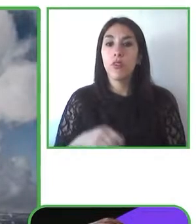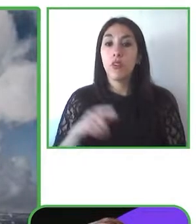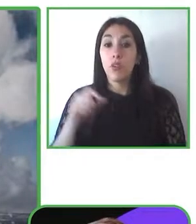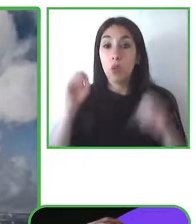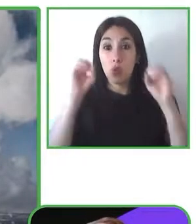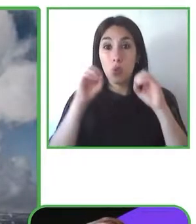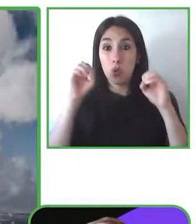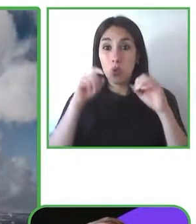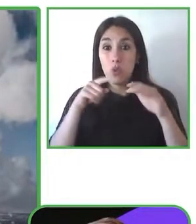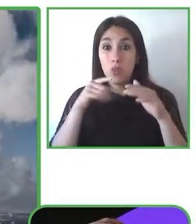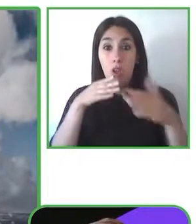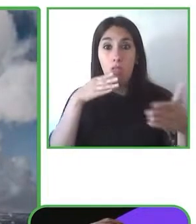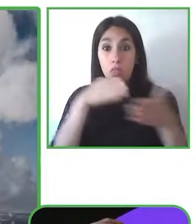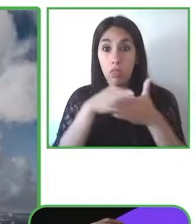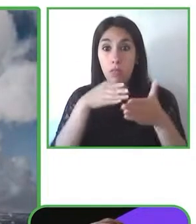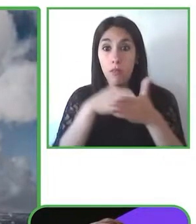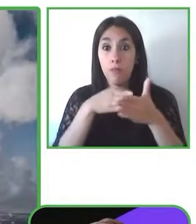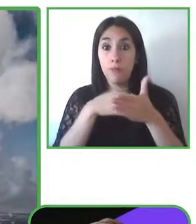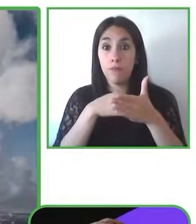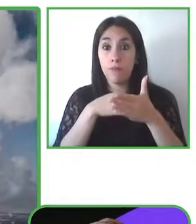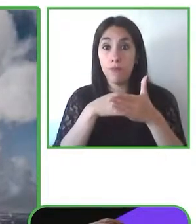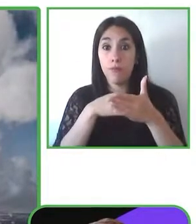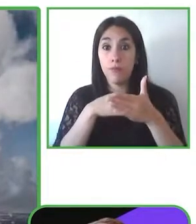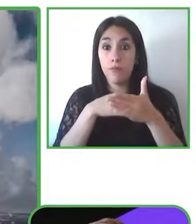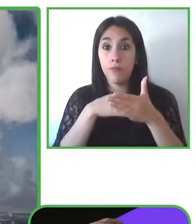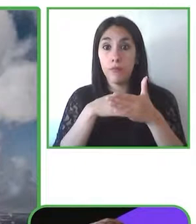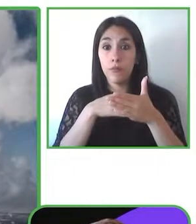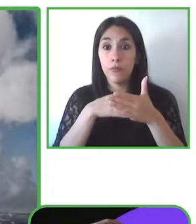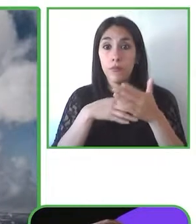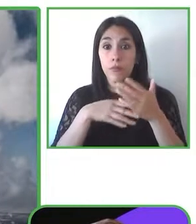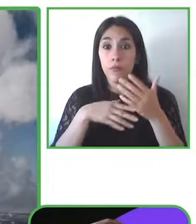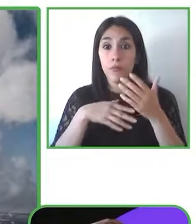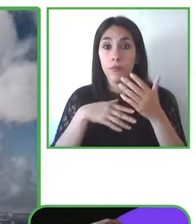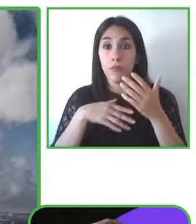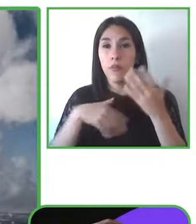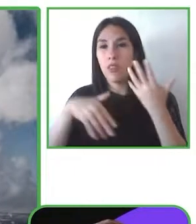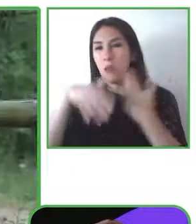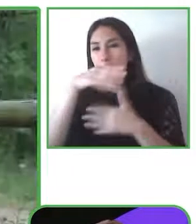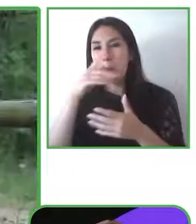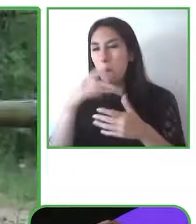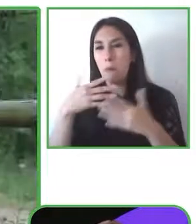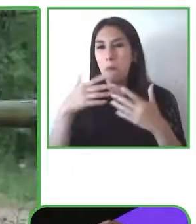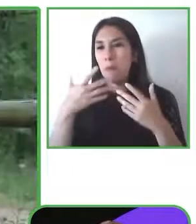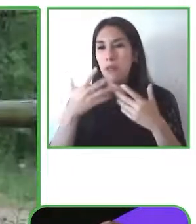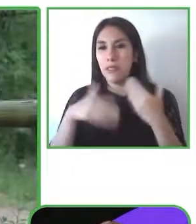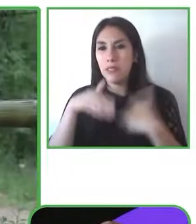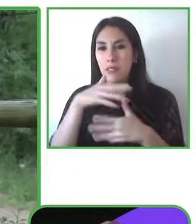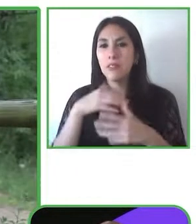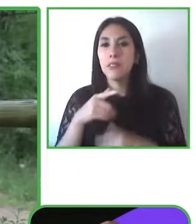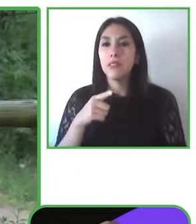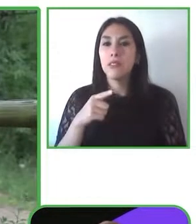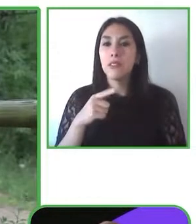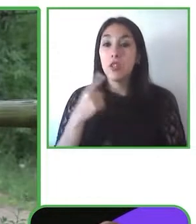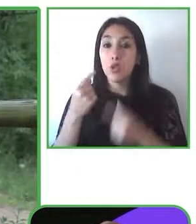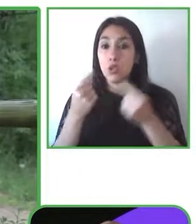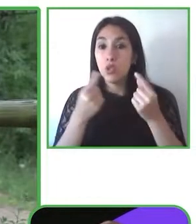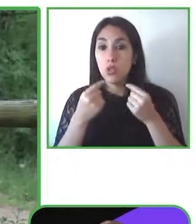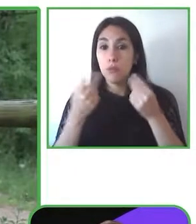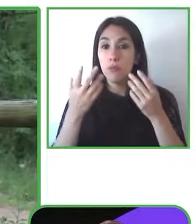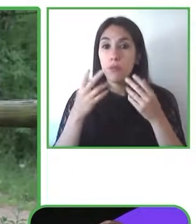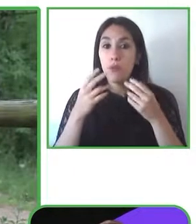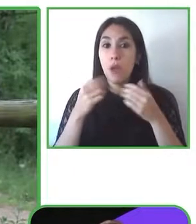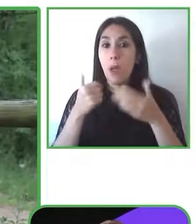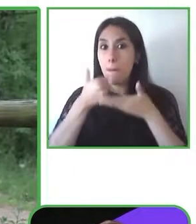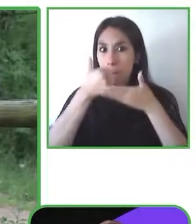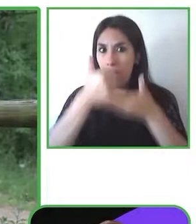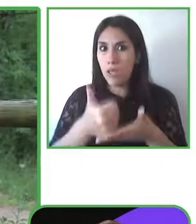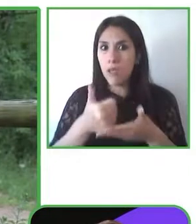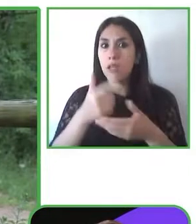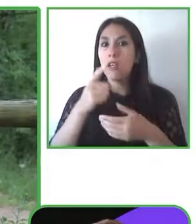pollution and apply them to accessibility. Poor accessibility is a negative externality